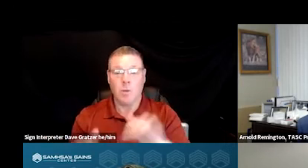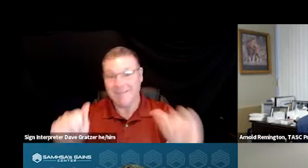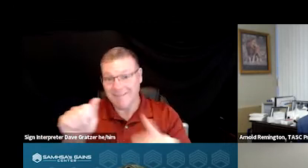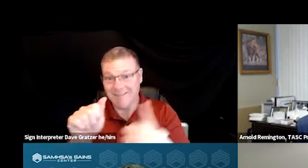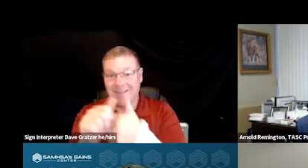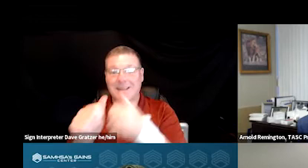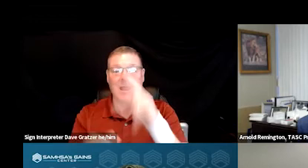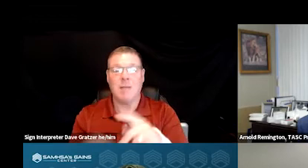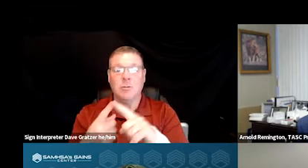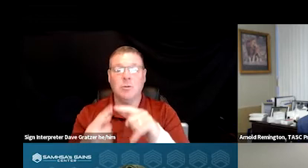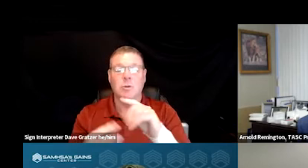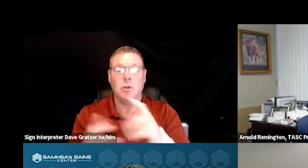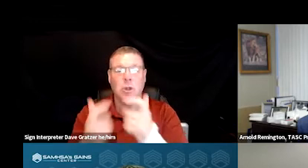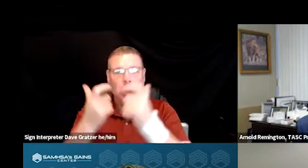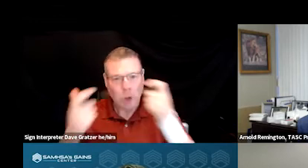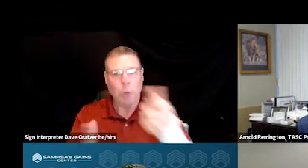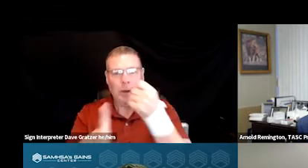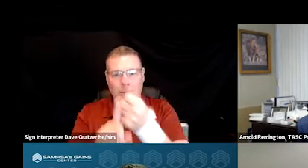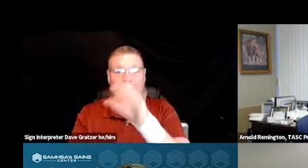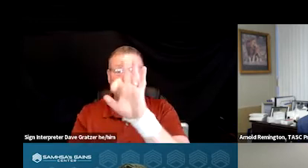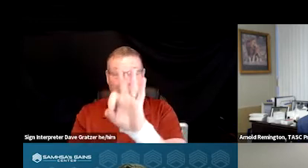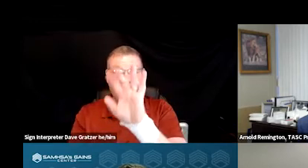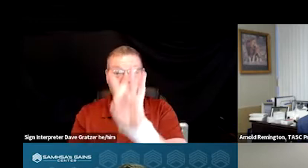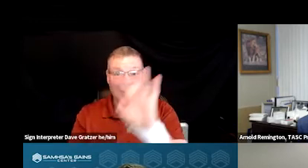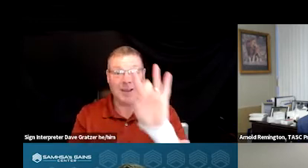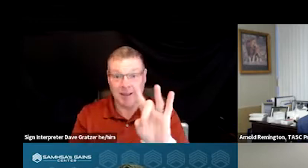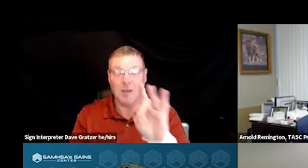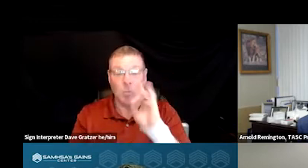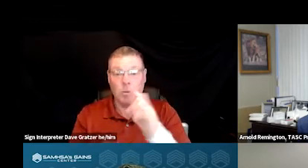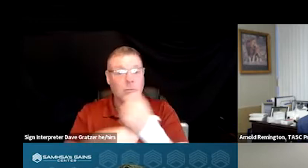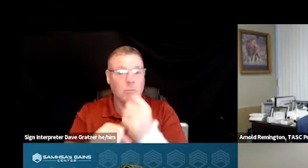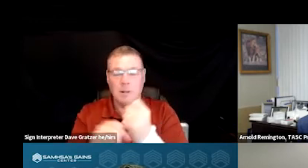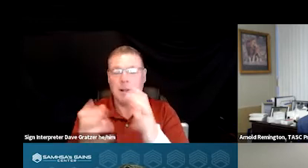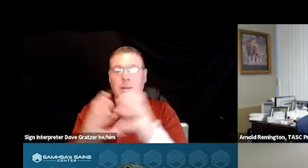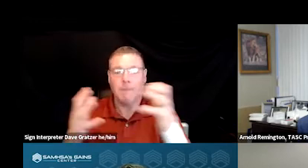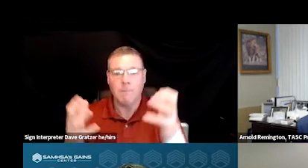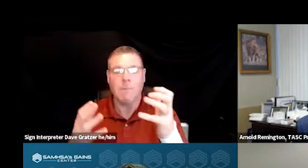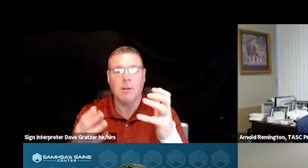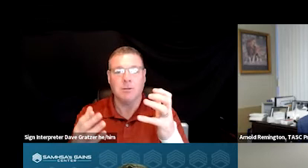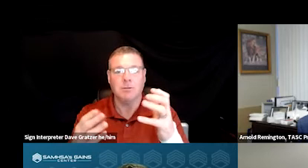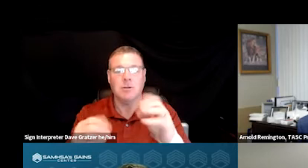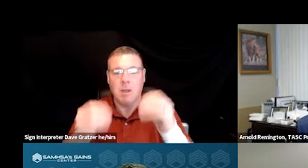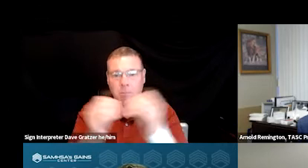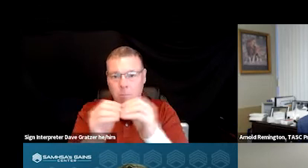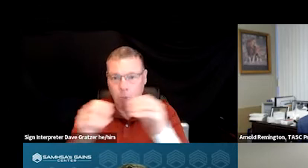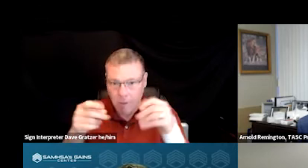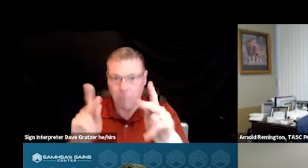I think the huge impact of 988 is gonna have on creating just a much larger front door for behavioral health services.